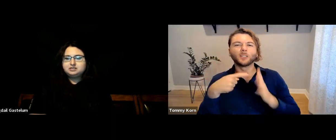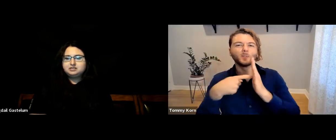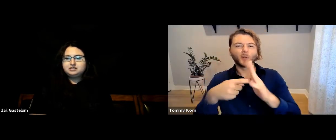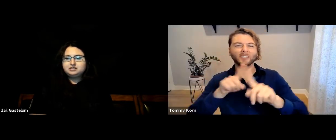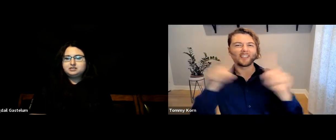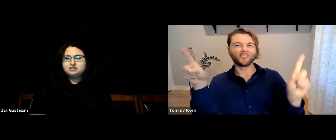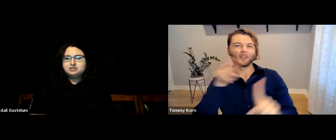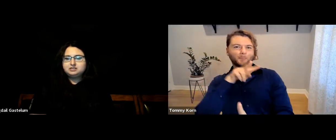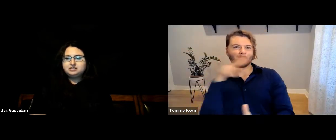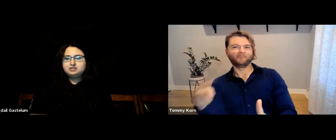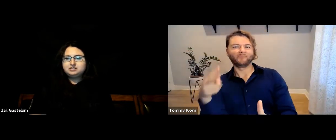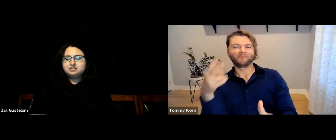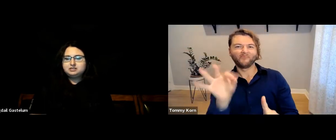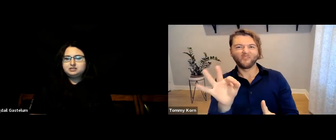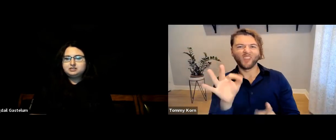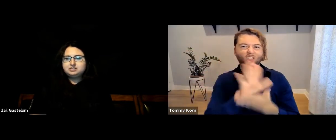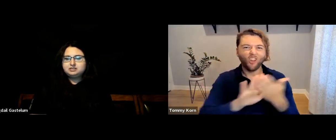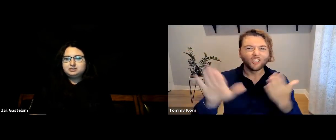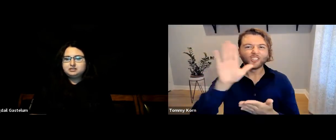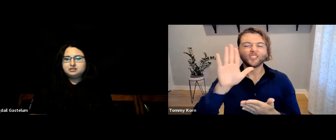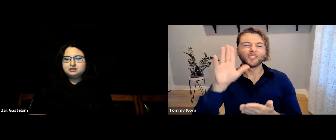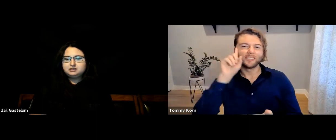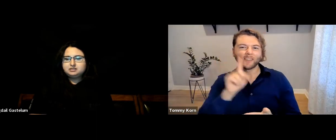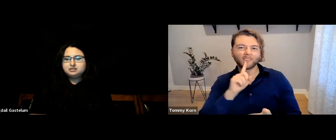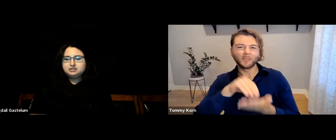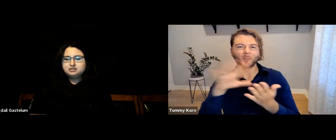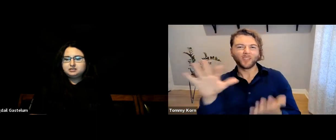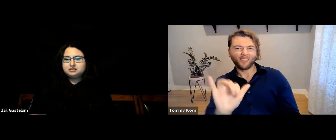It has that different type of perspective of Deaf college students,